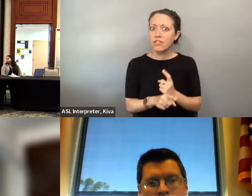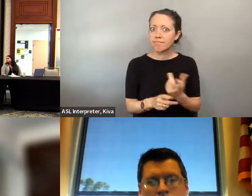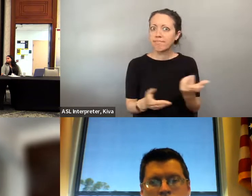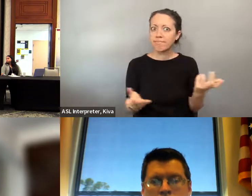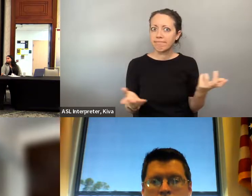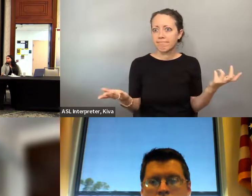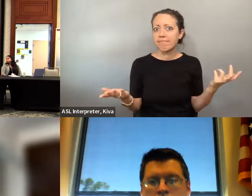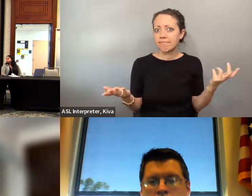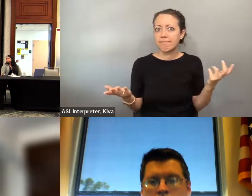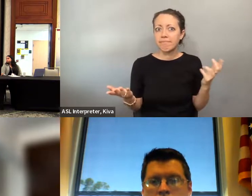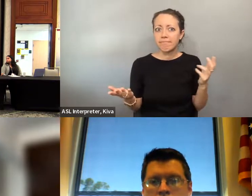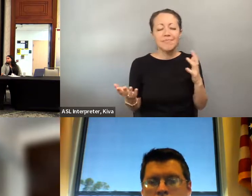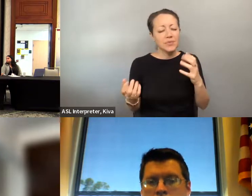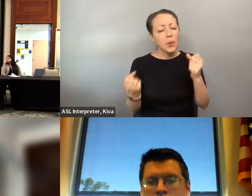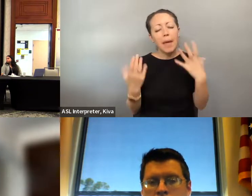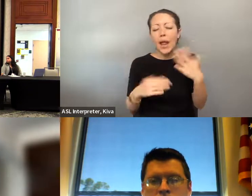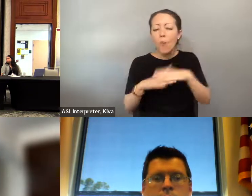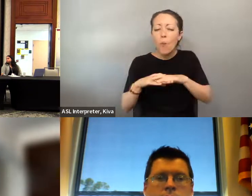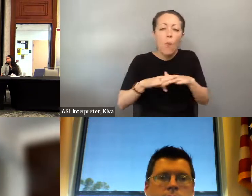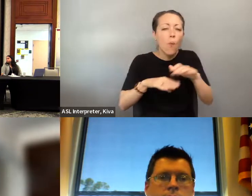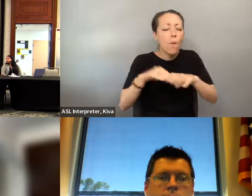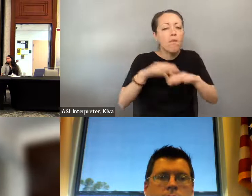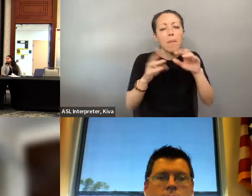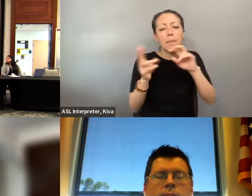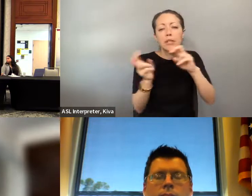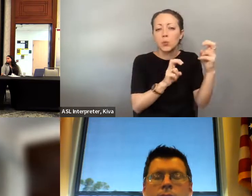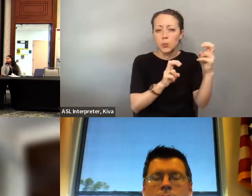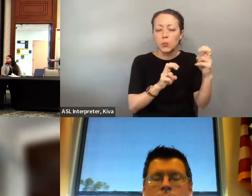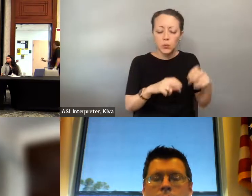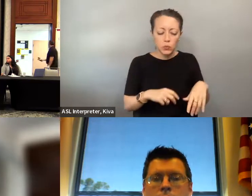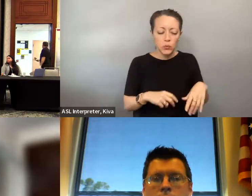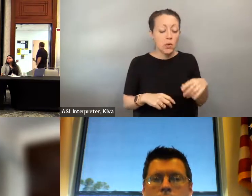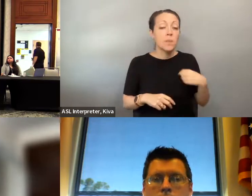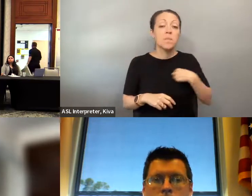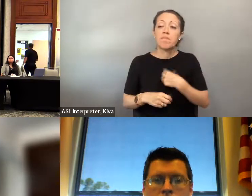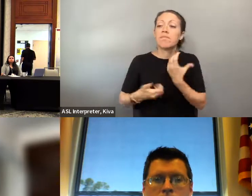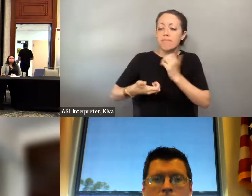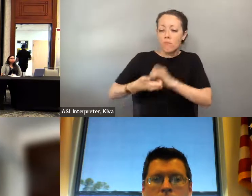many other things that you would like to do, so We don't see those 2 things as like separate. would like to do. So we don't see those two things as like